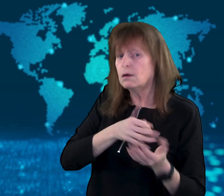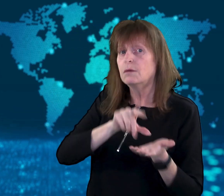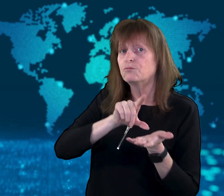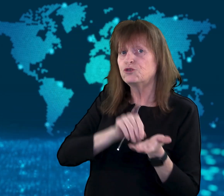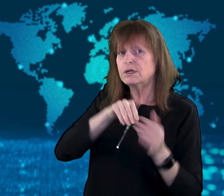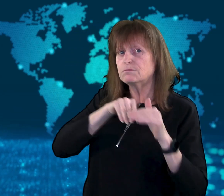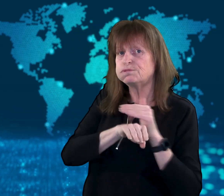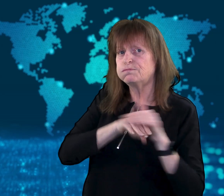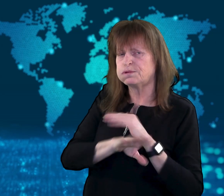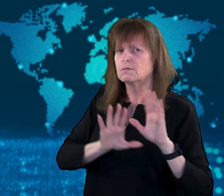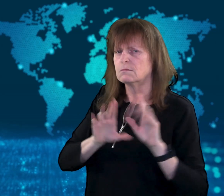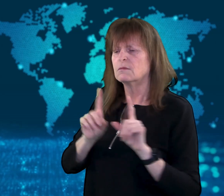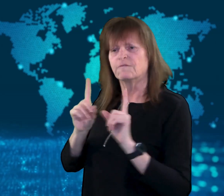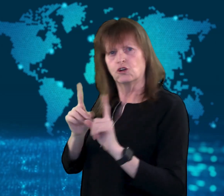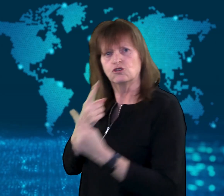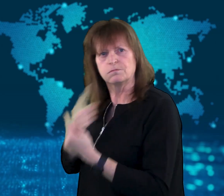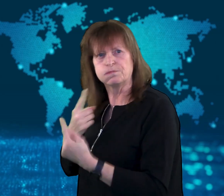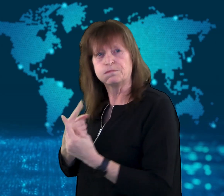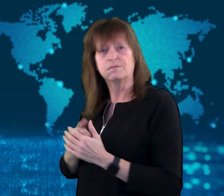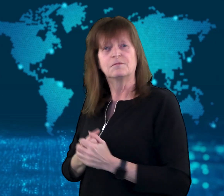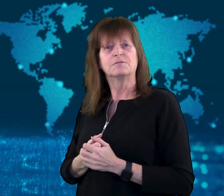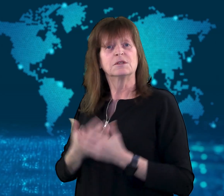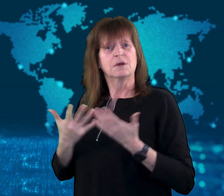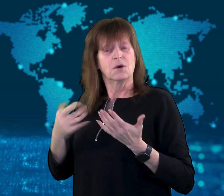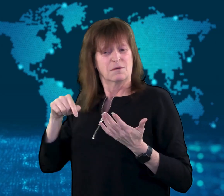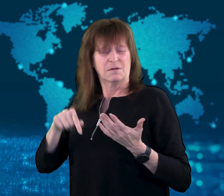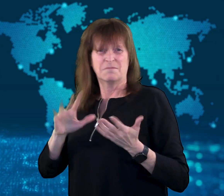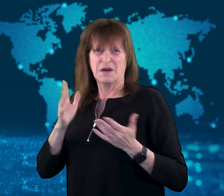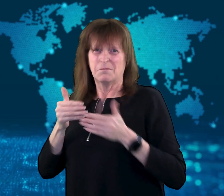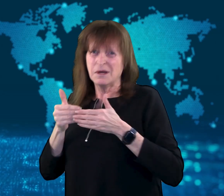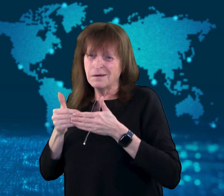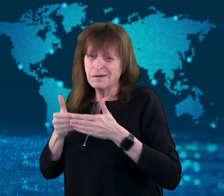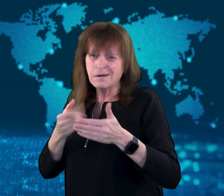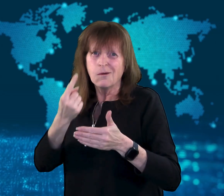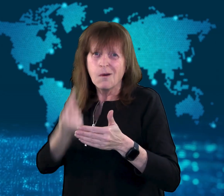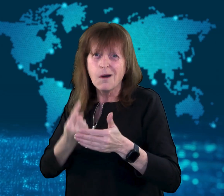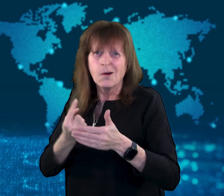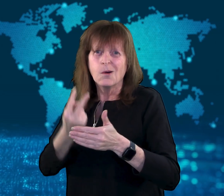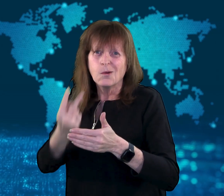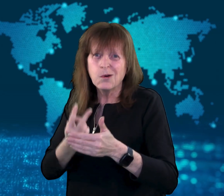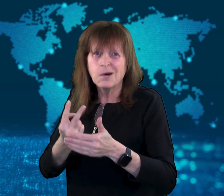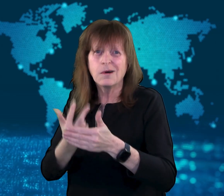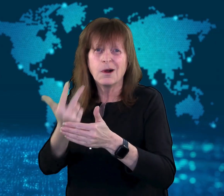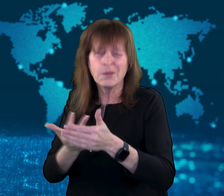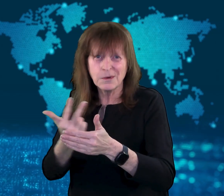Since this may take several years, the current $5 AUD bill